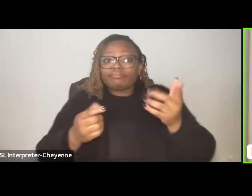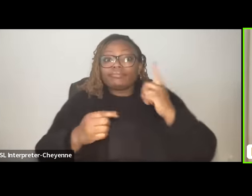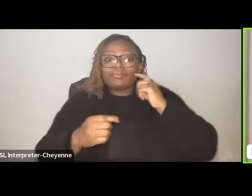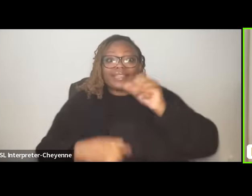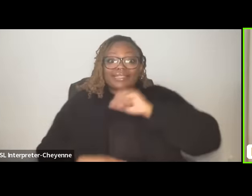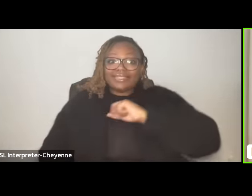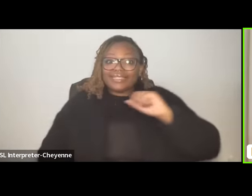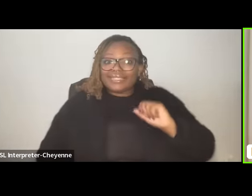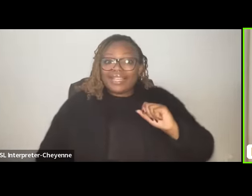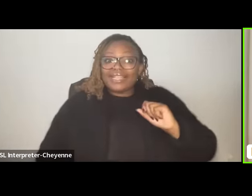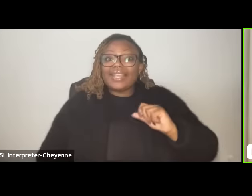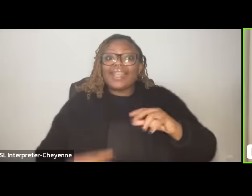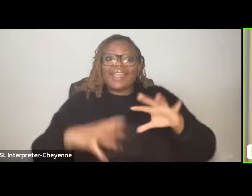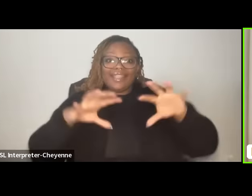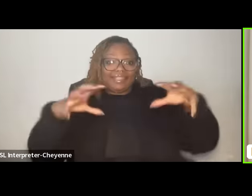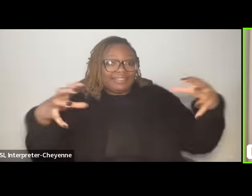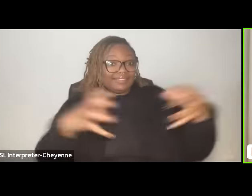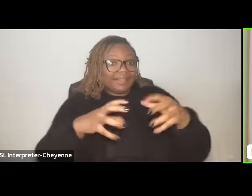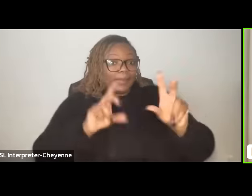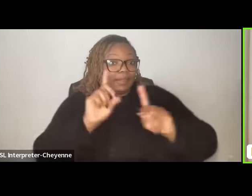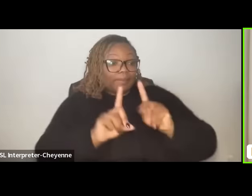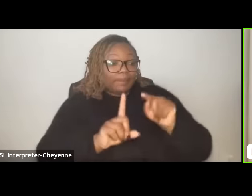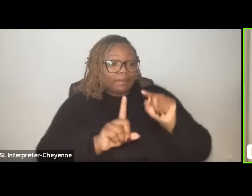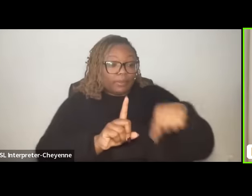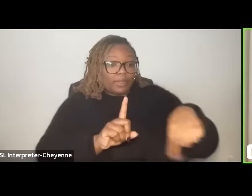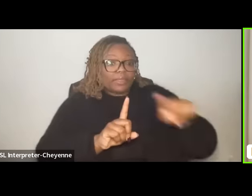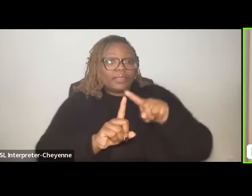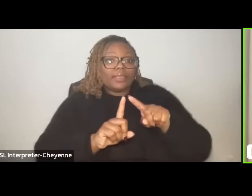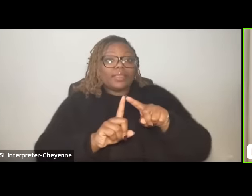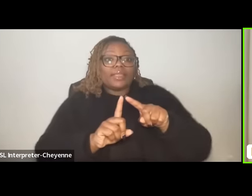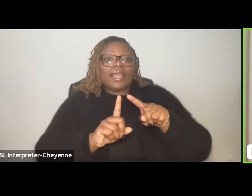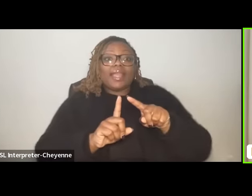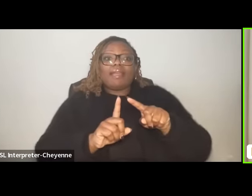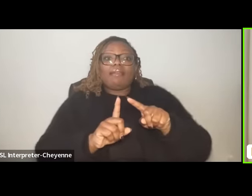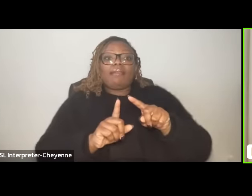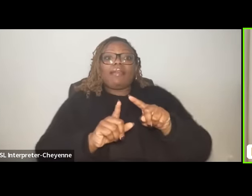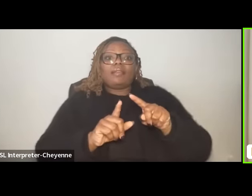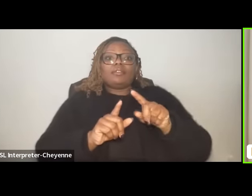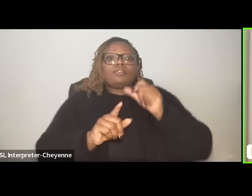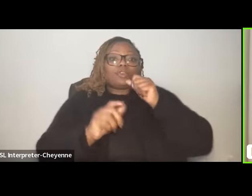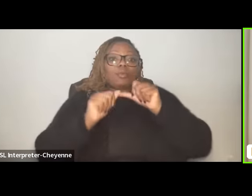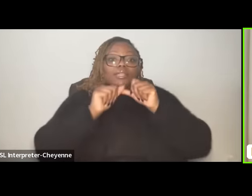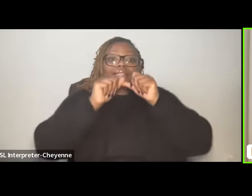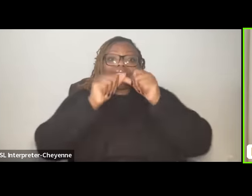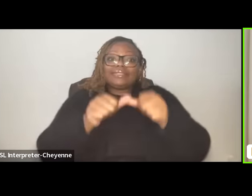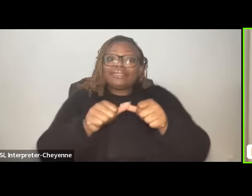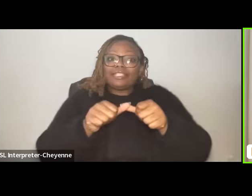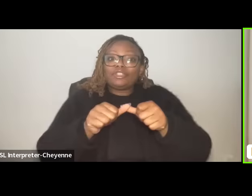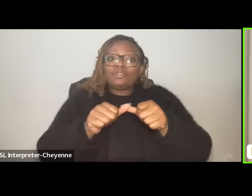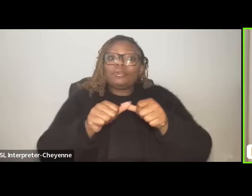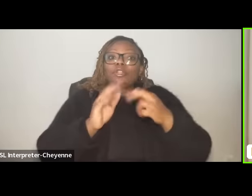the assembly folks um rather than continuing their roles unconstitutionally did give up their office